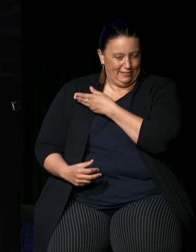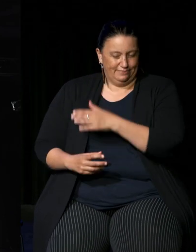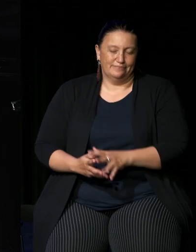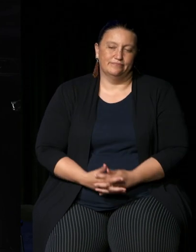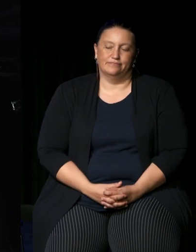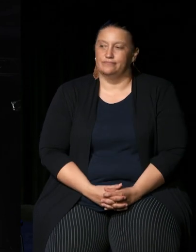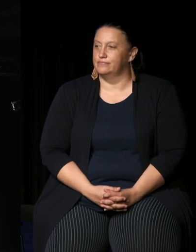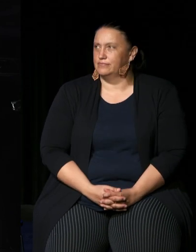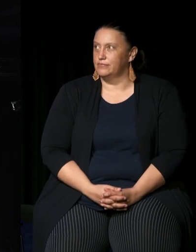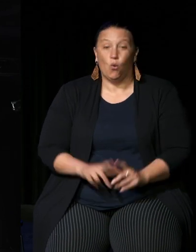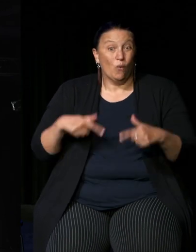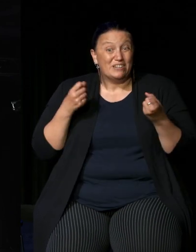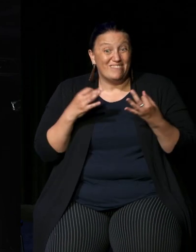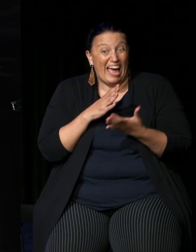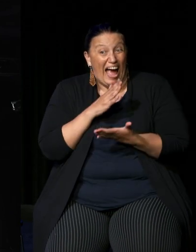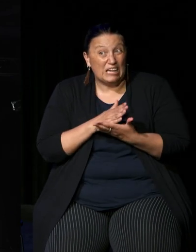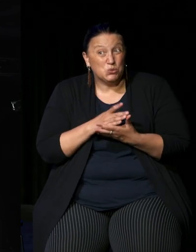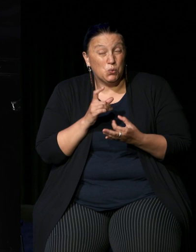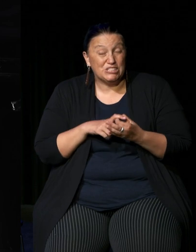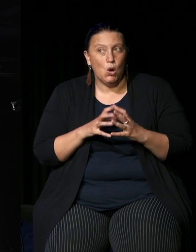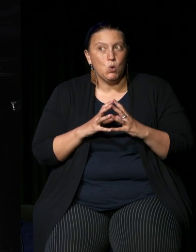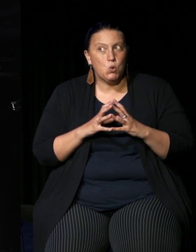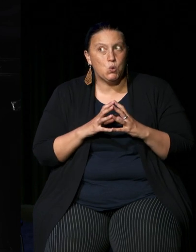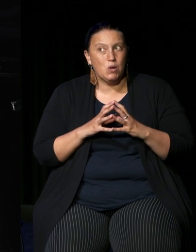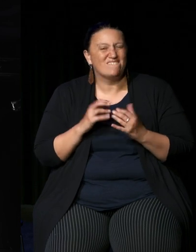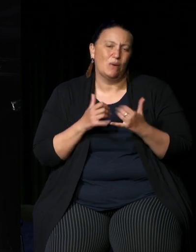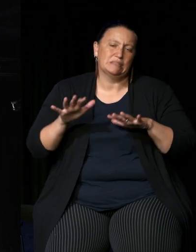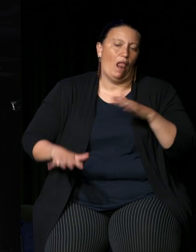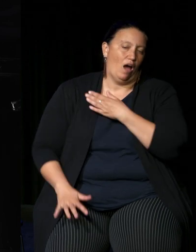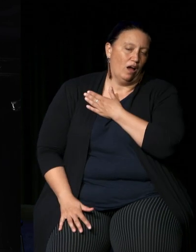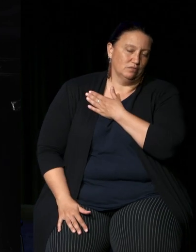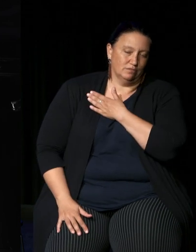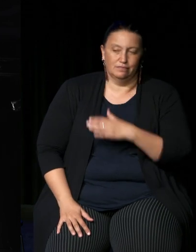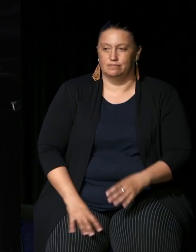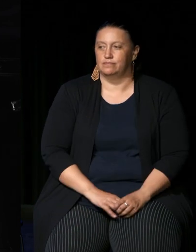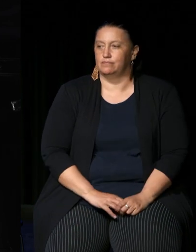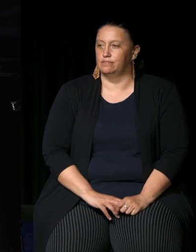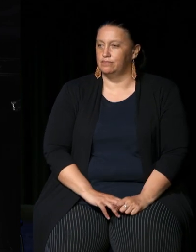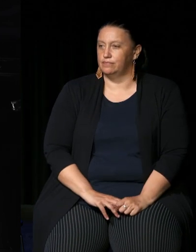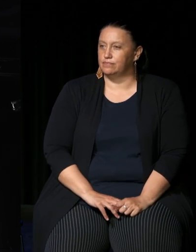do we have no we don't okay anyway but it's very similar to that okay um if you do want